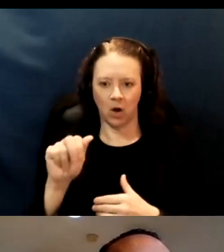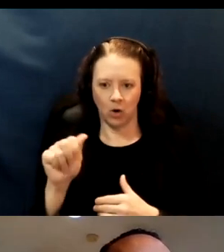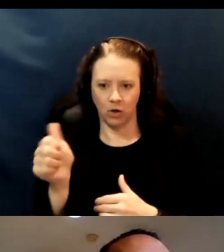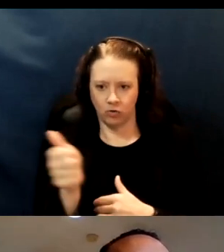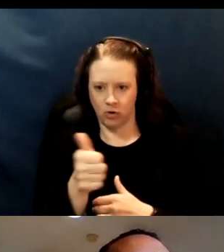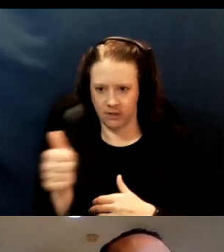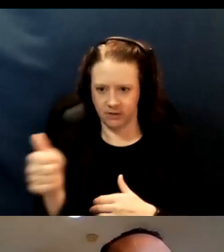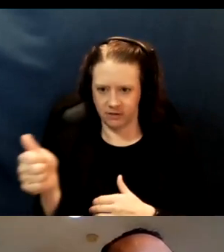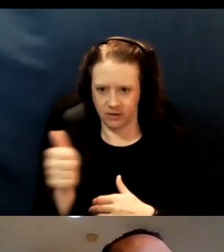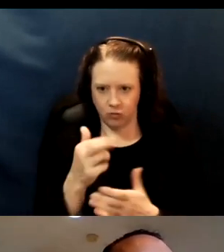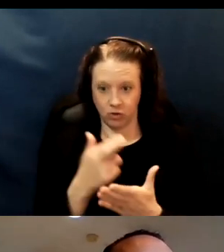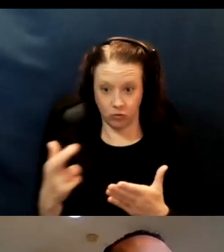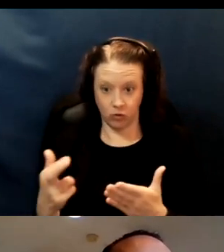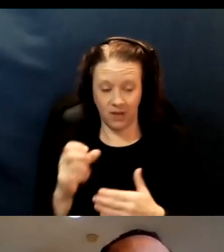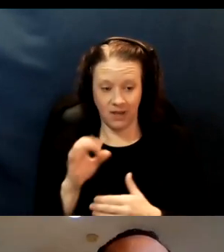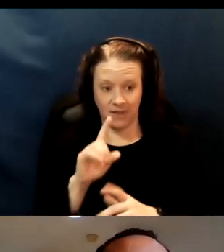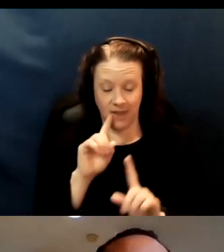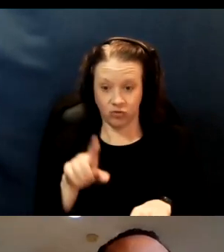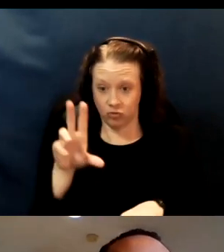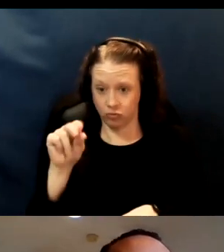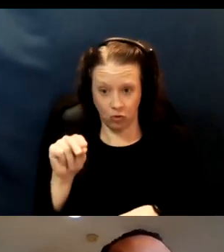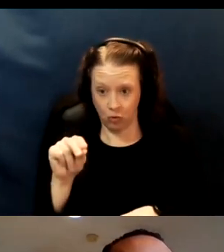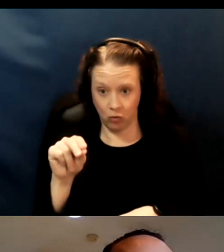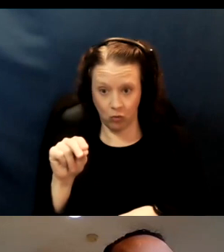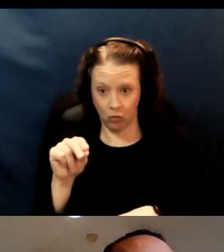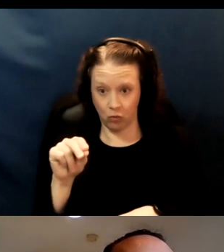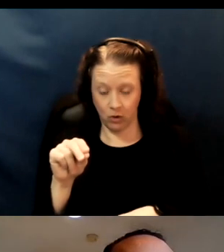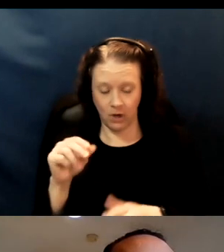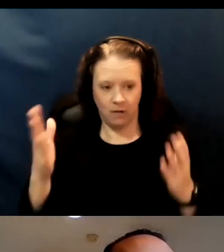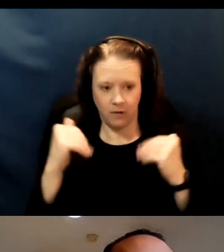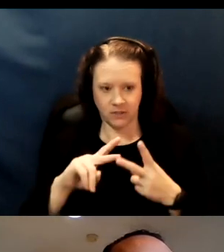If they answer, no, there's a second question that goes;